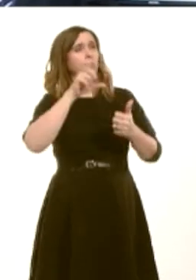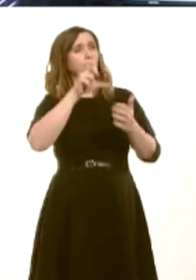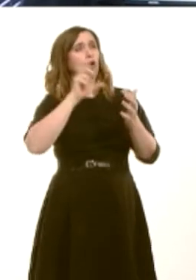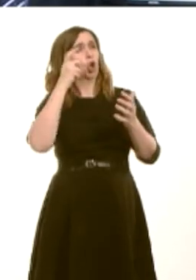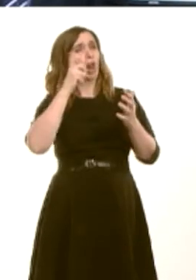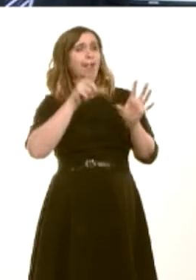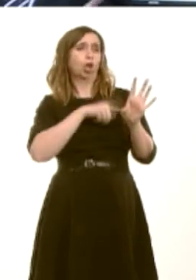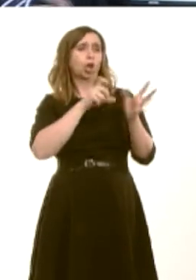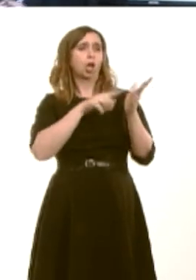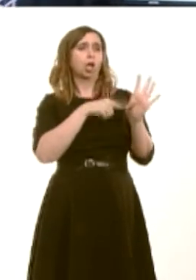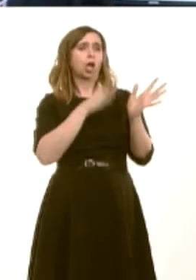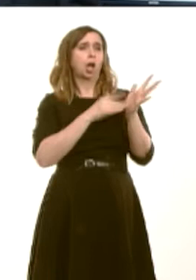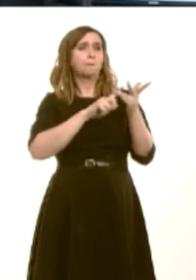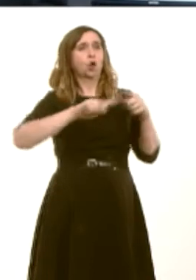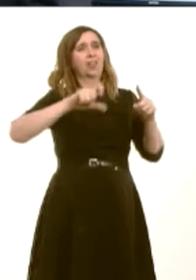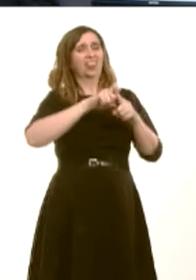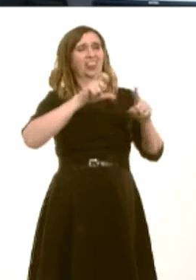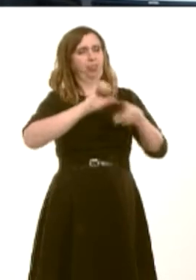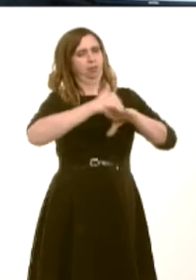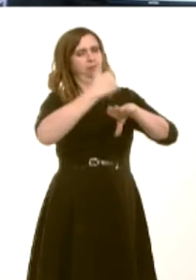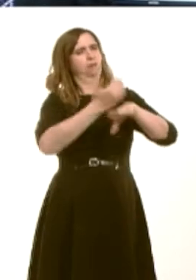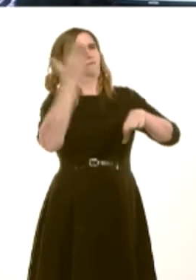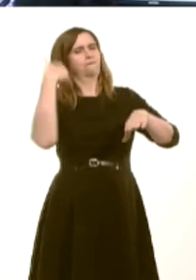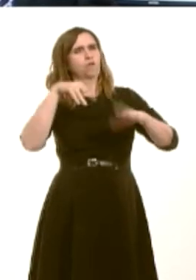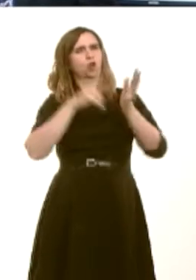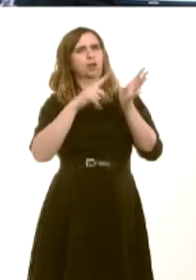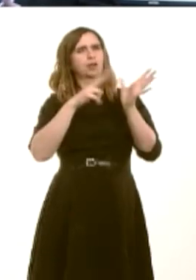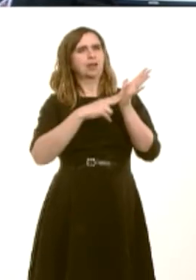in Nantgarw in my constituency, built on the site of the former Nantgarw colliery, and